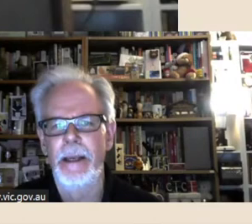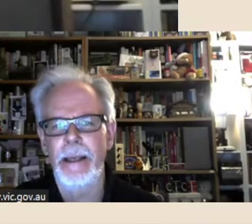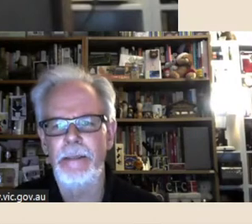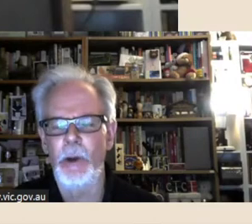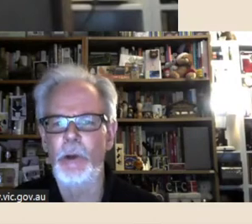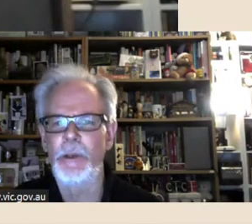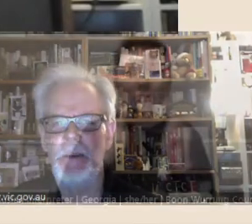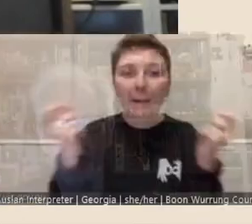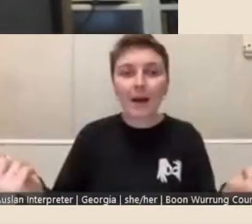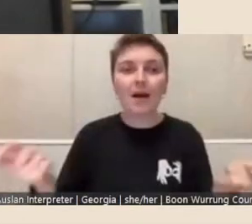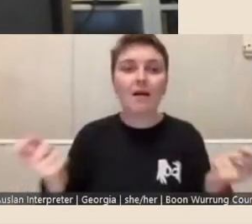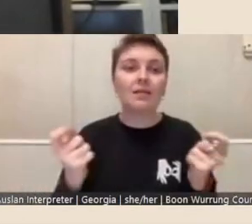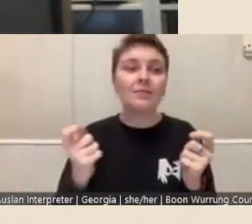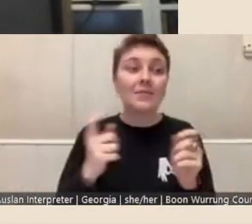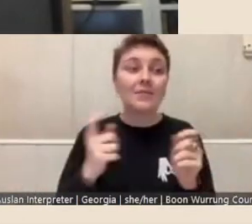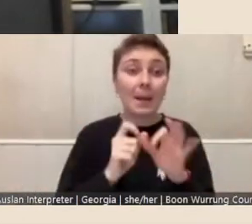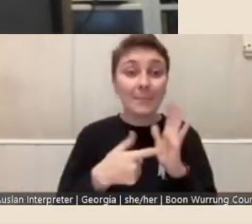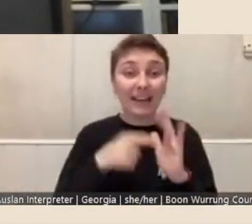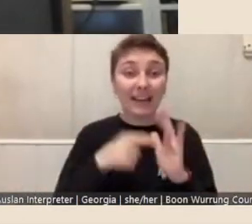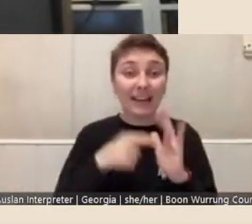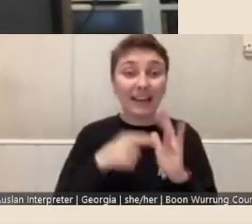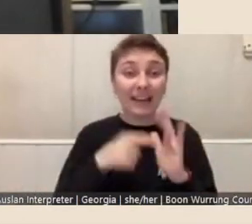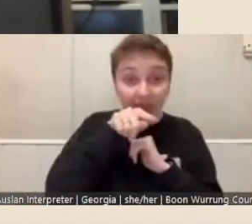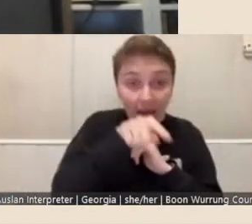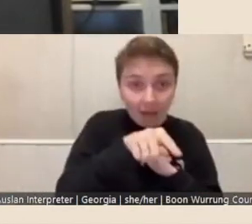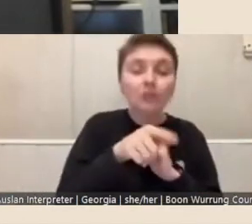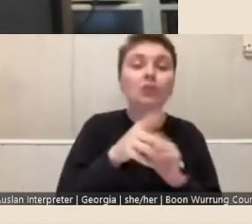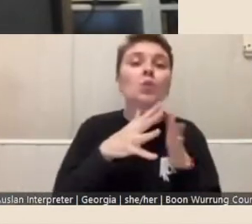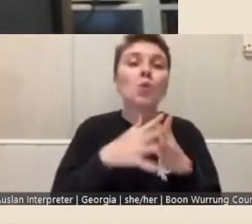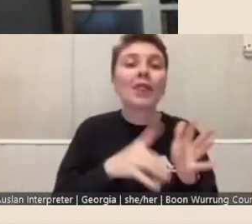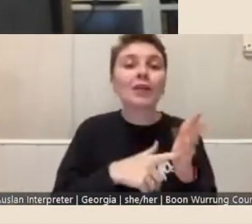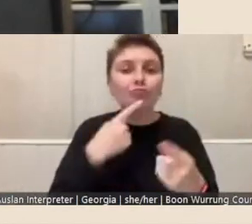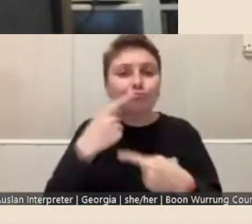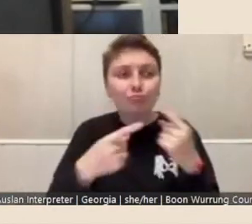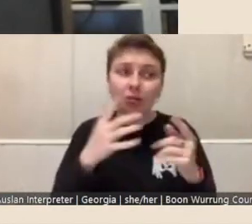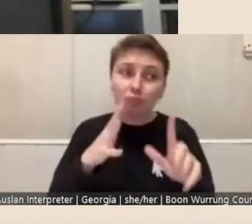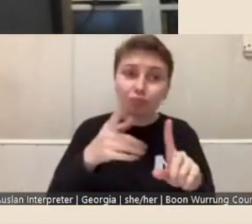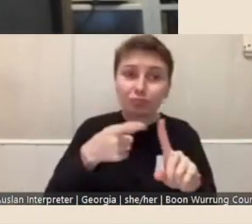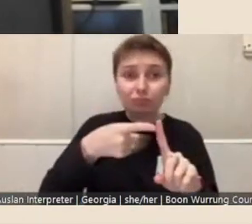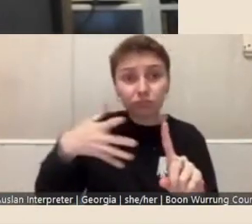it's very good to define reasonably specifically what, what particular collections for instance in